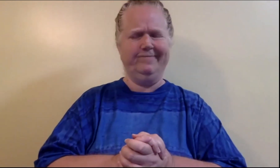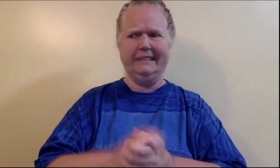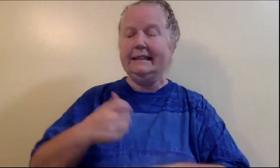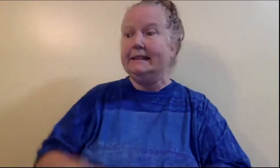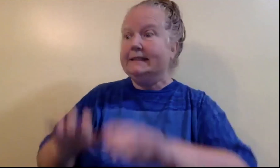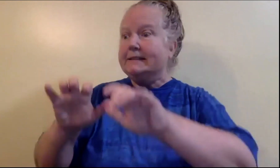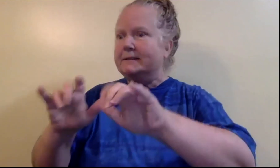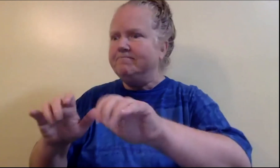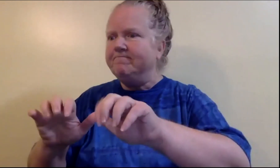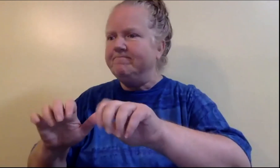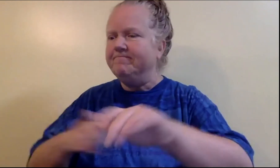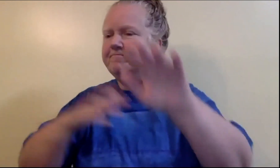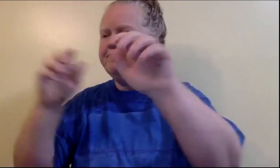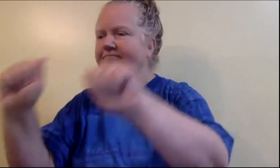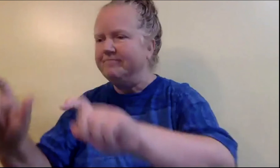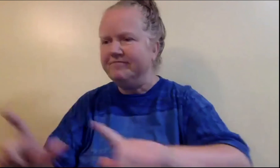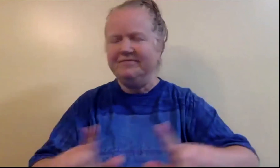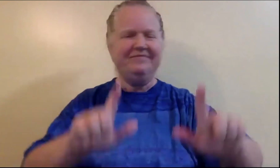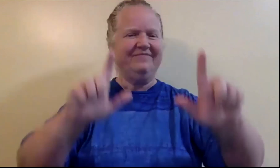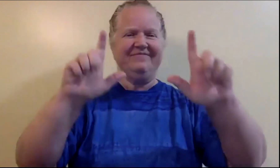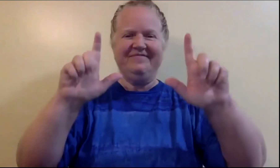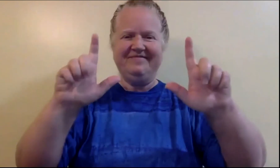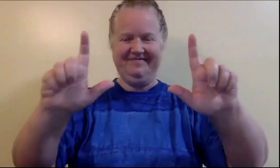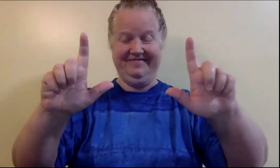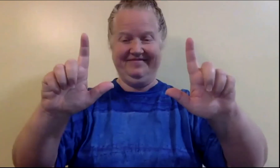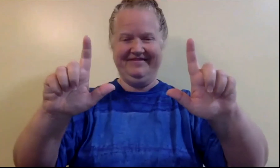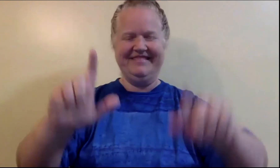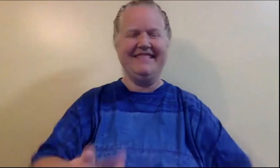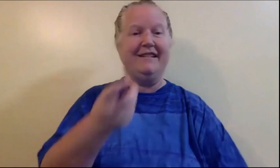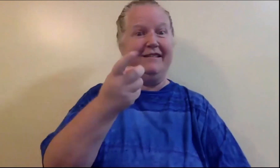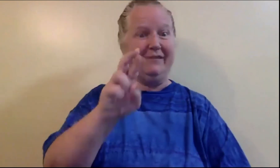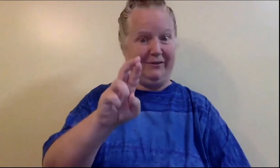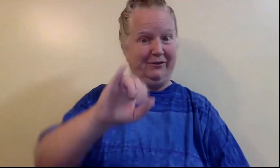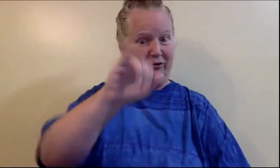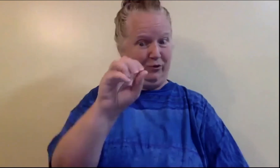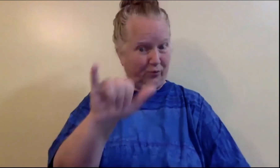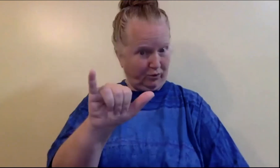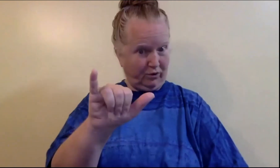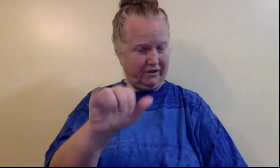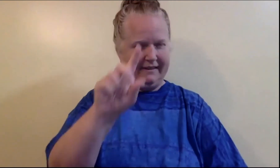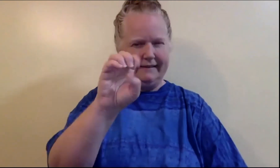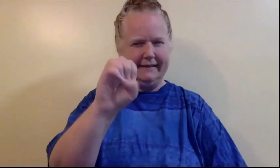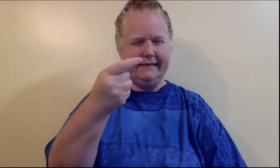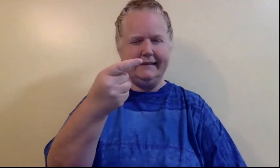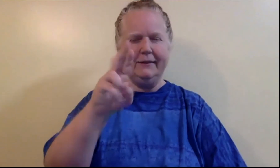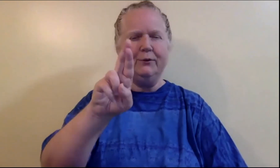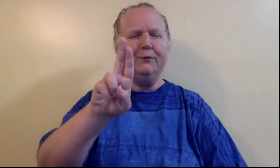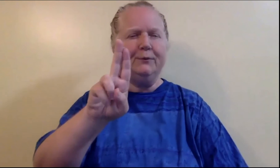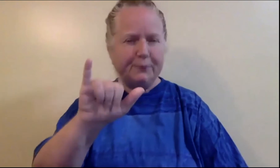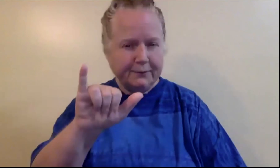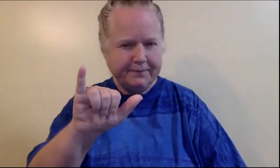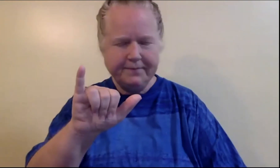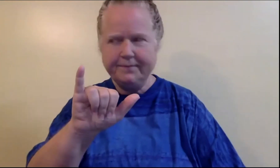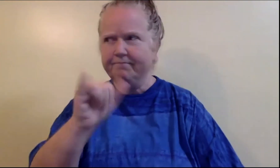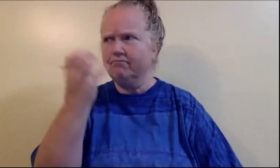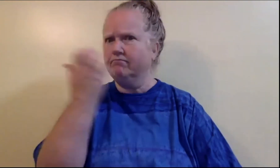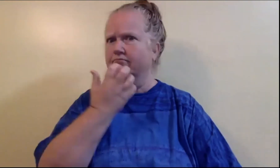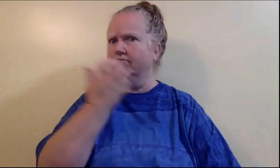The next video I watched was by Dr. Joy Degury.